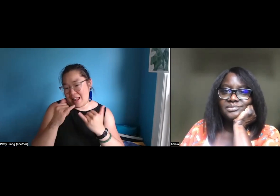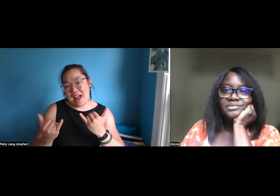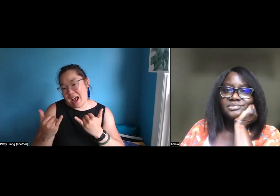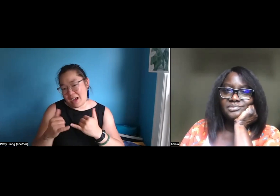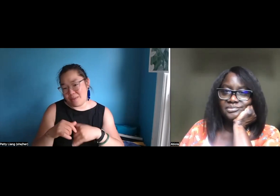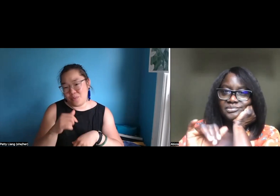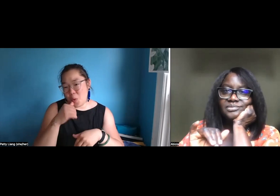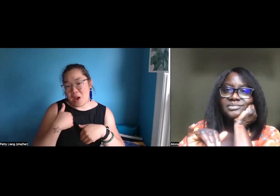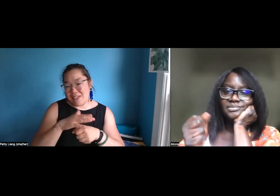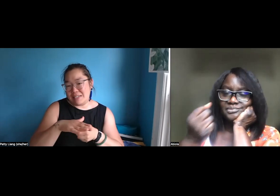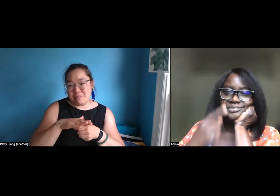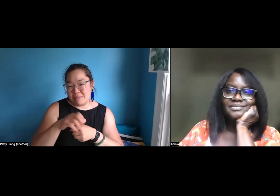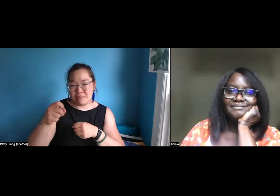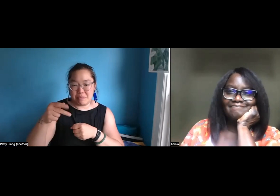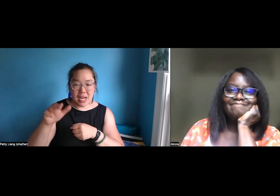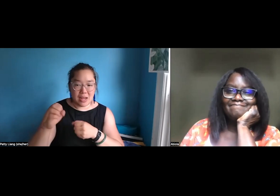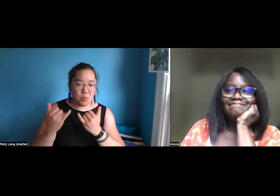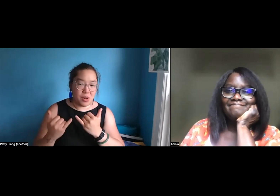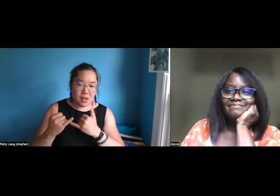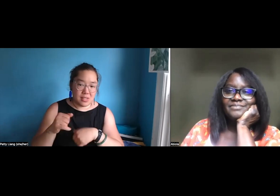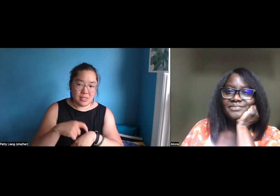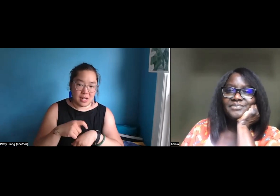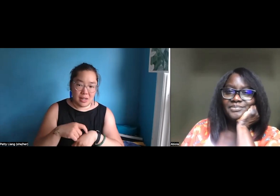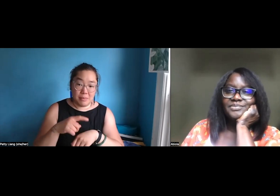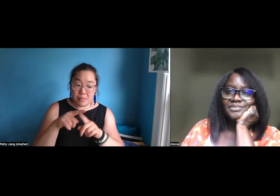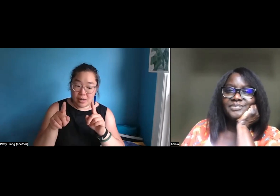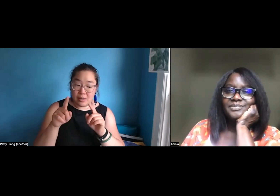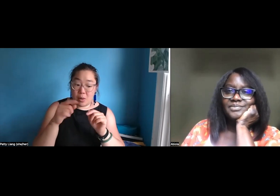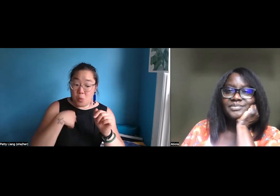can bring BIPOC artists and folks together. We don't have the space for it currently.